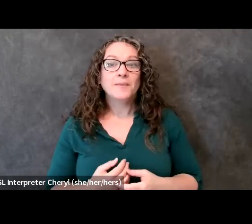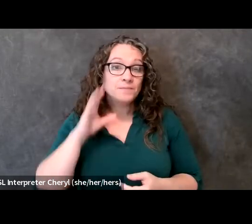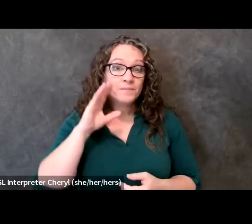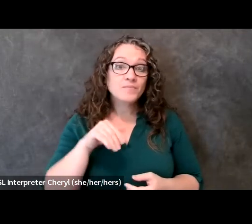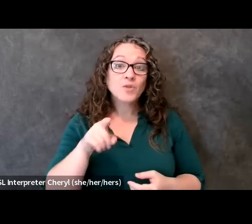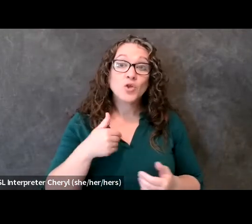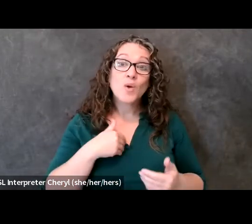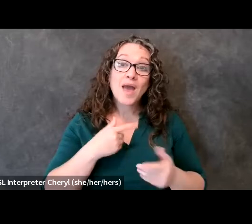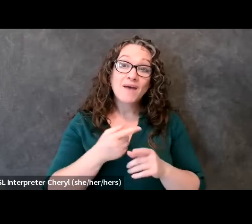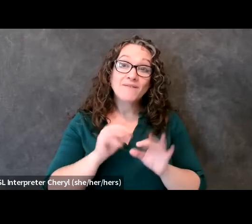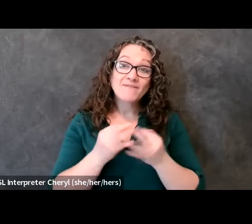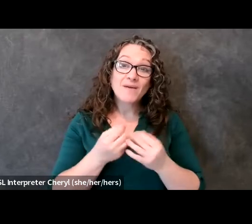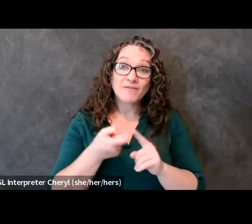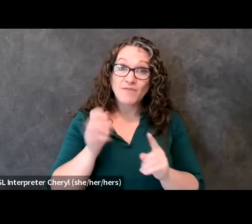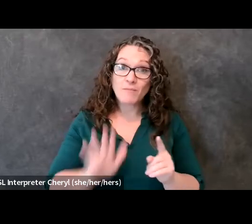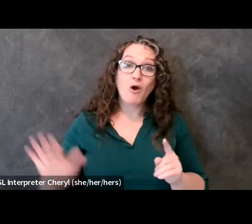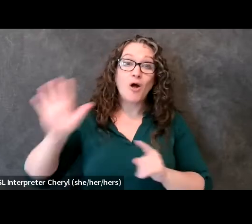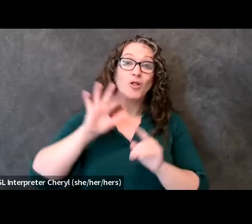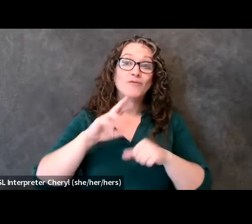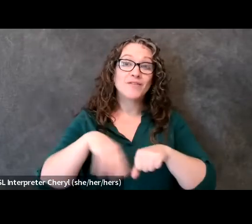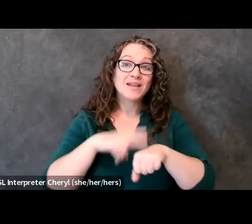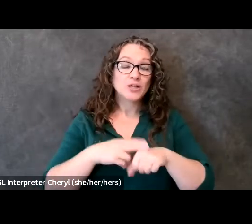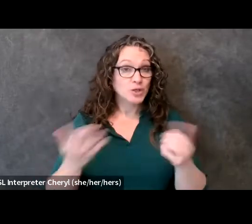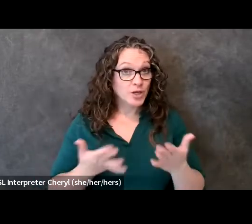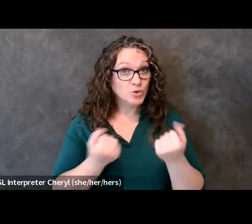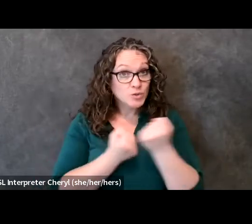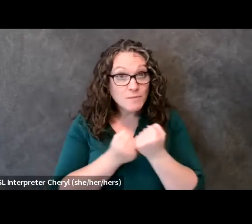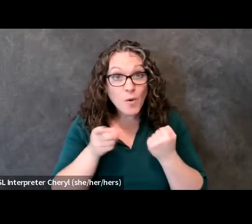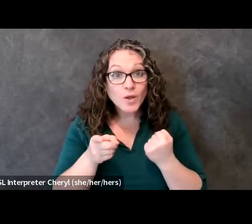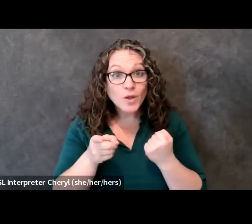across this nation that is here to support you and and also help you in making the changes that